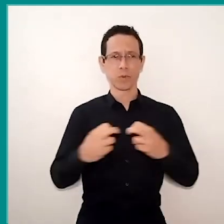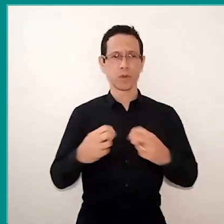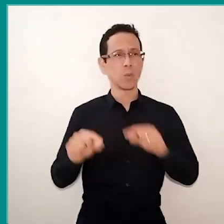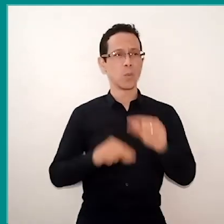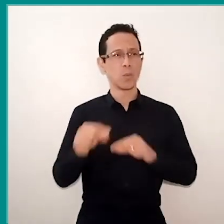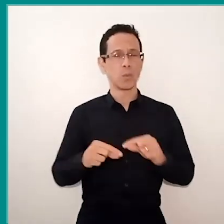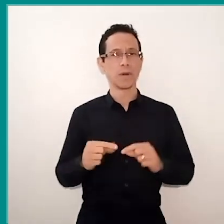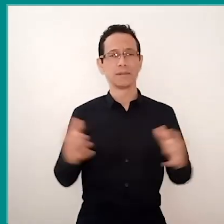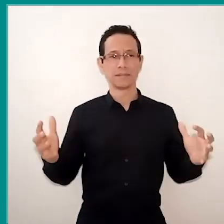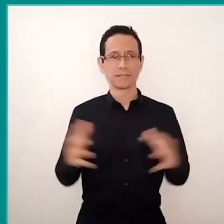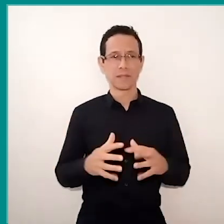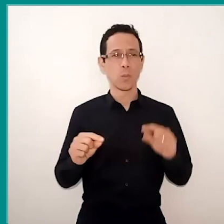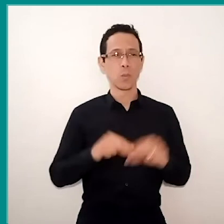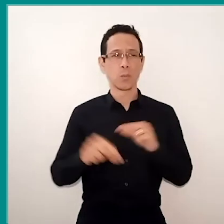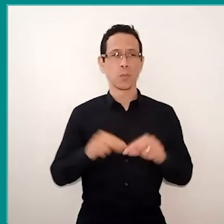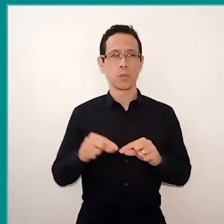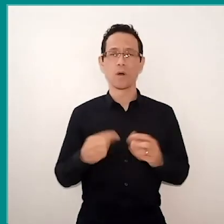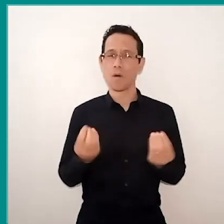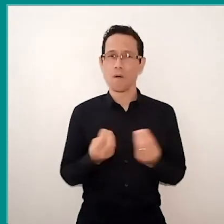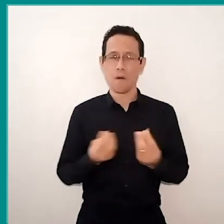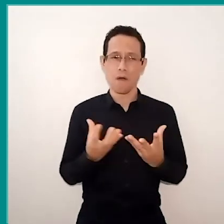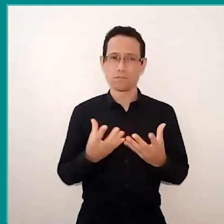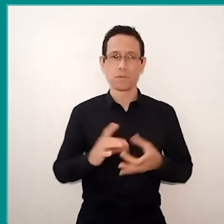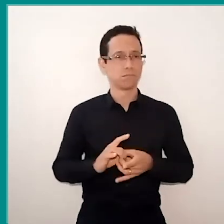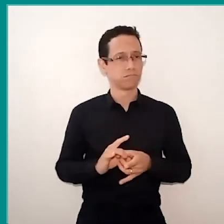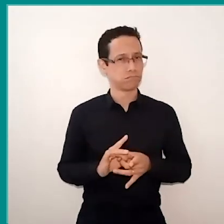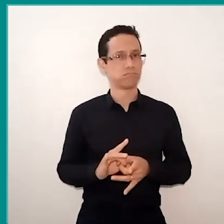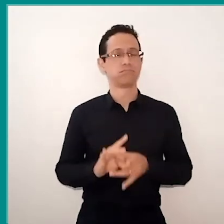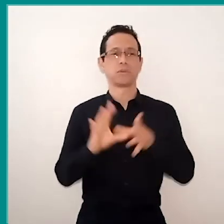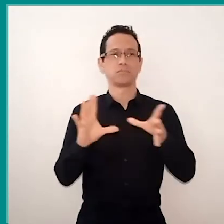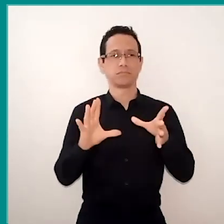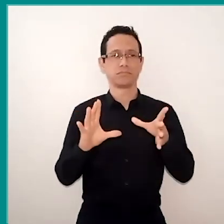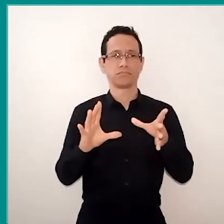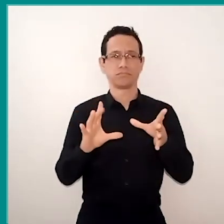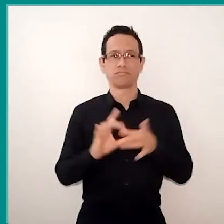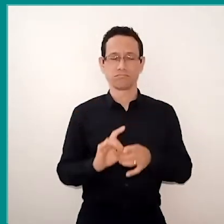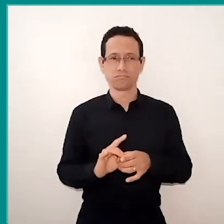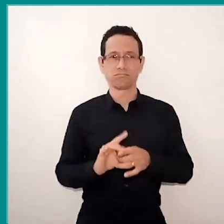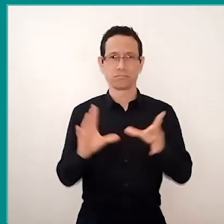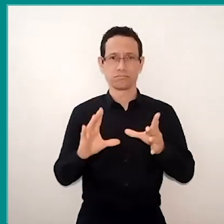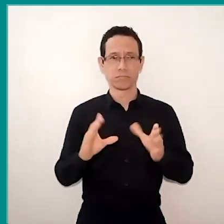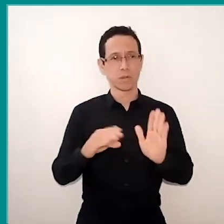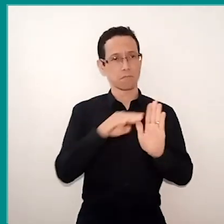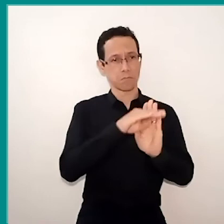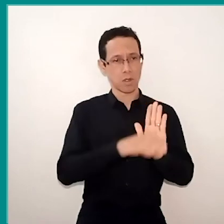it's something that happens in a way very spontaneous on the show, it is not just a scheduled action. "Ah, such a day has a wheel."